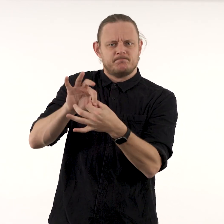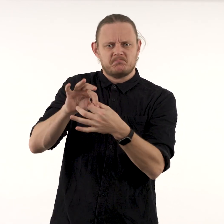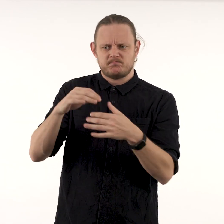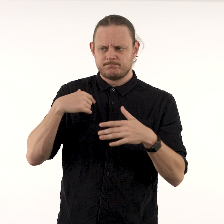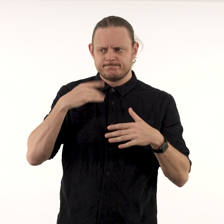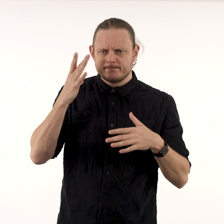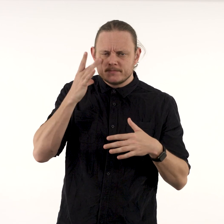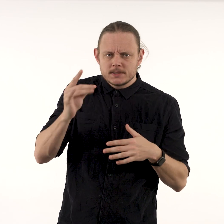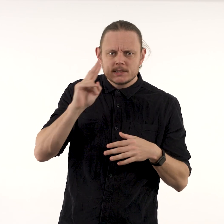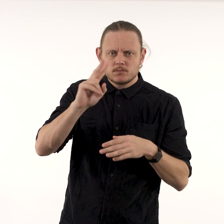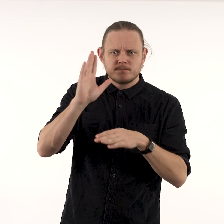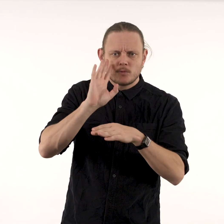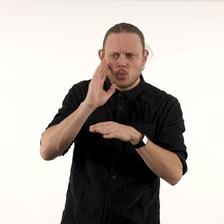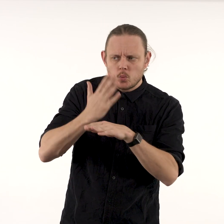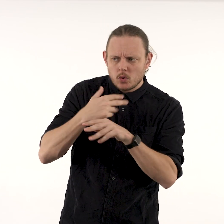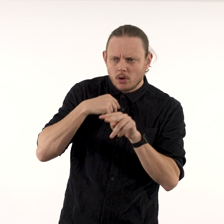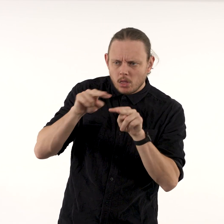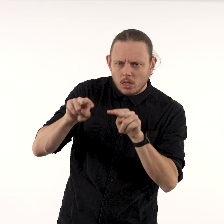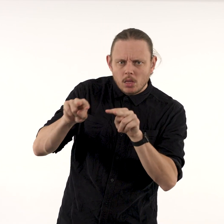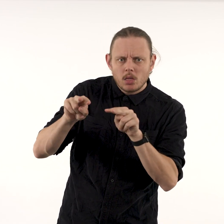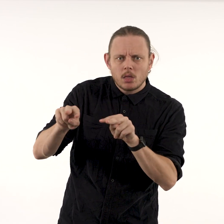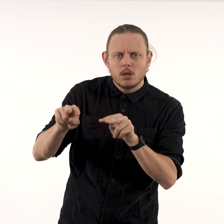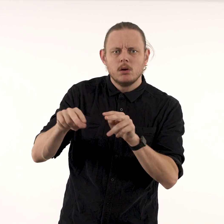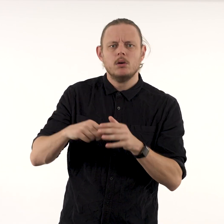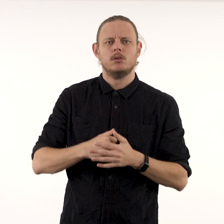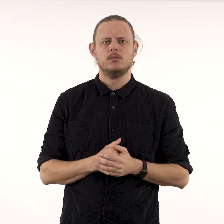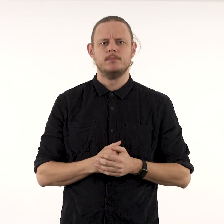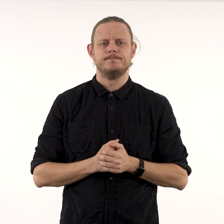his work in ways that I have not experienced before.'